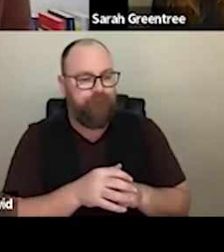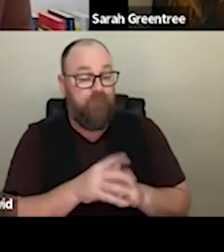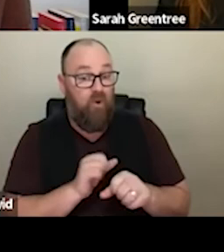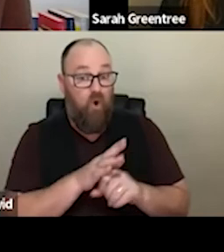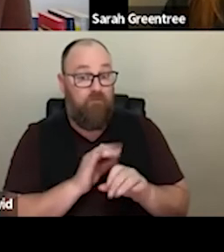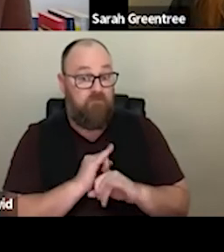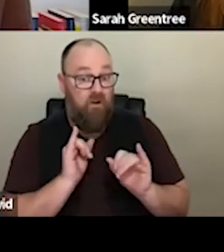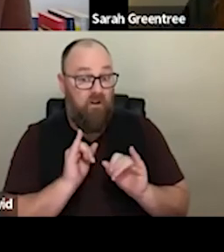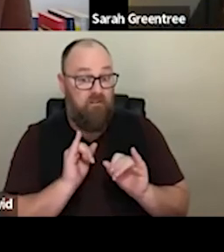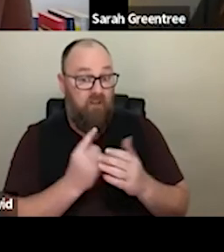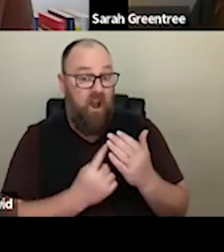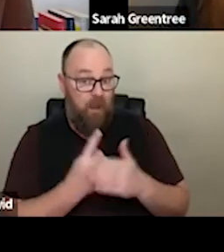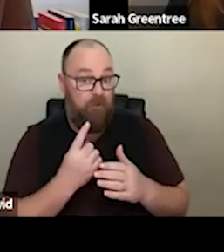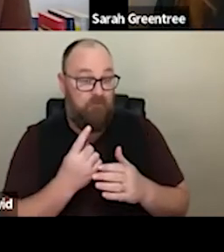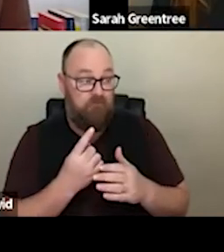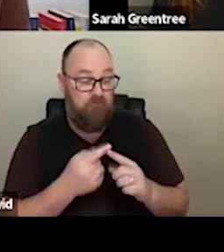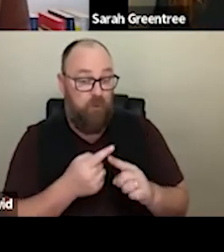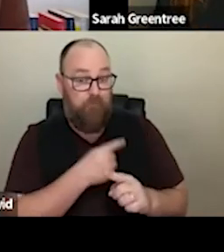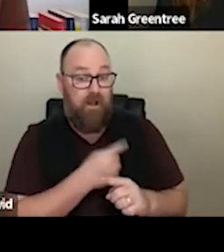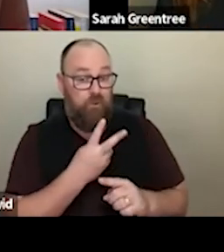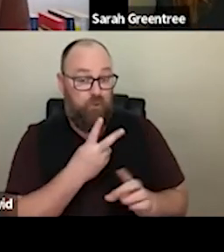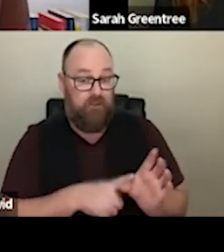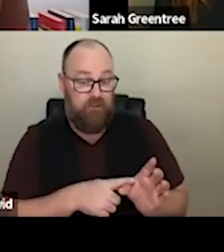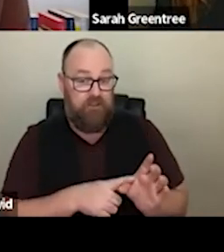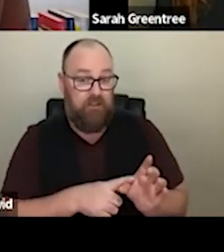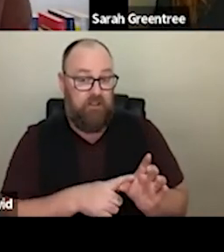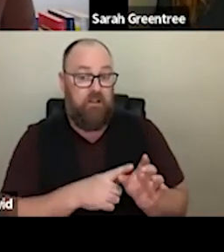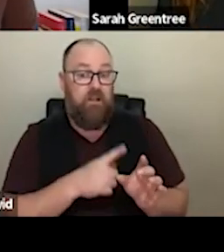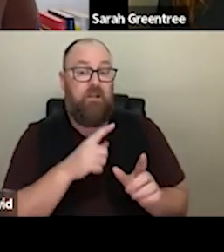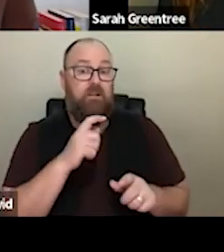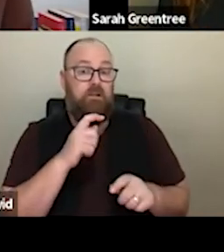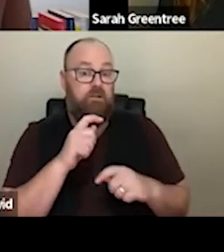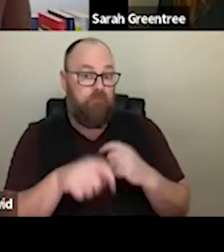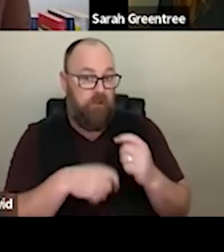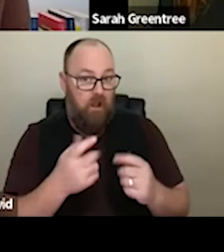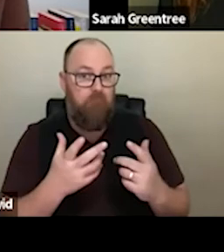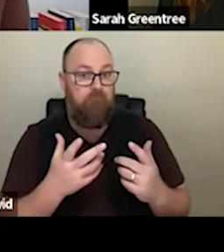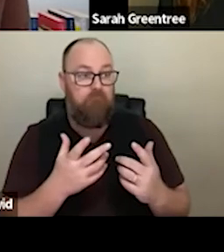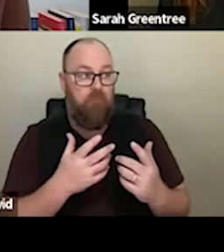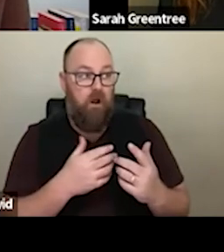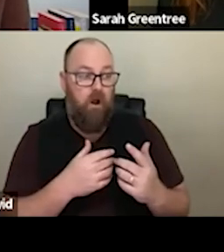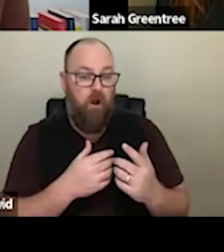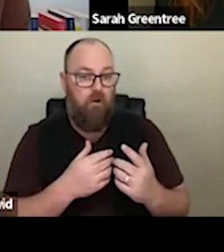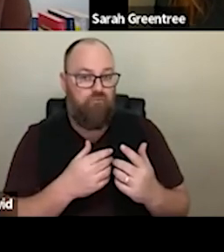living through over last 2 years, is somewhat morphed into a suite of other kind of crises